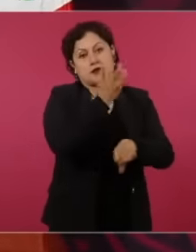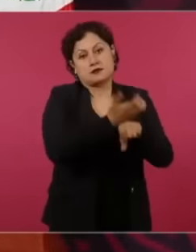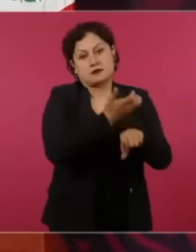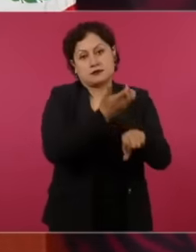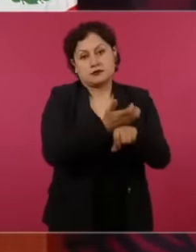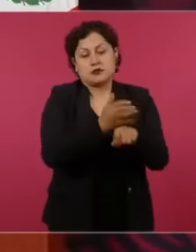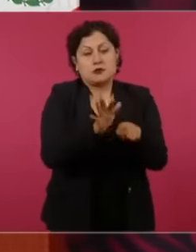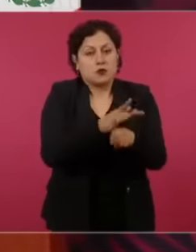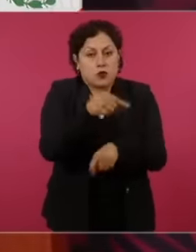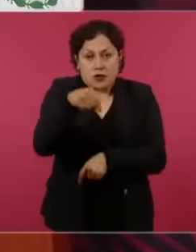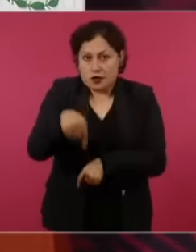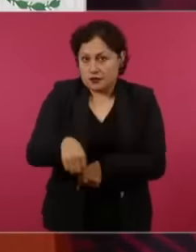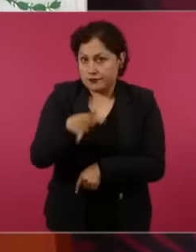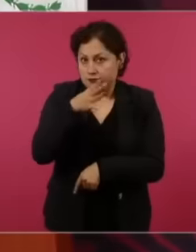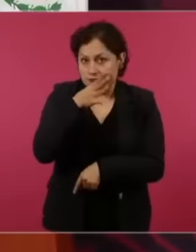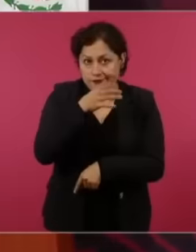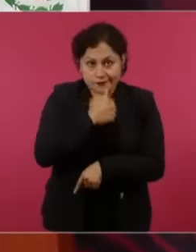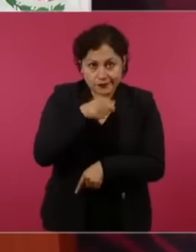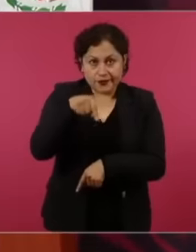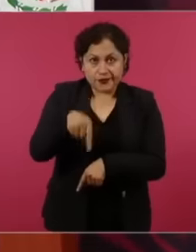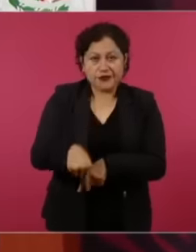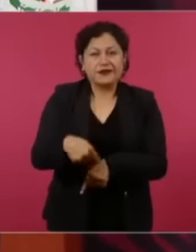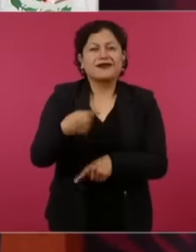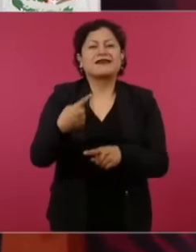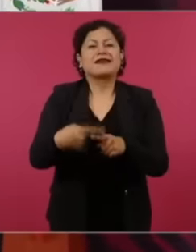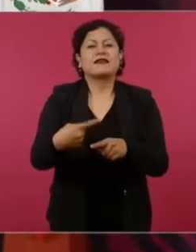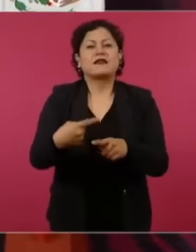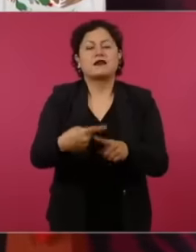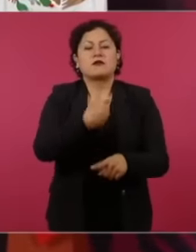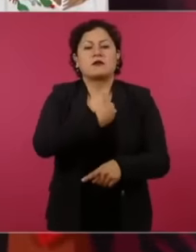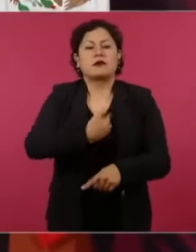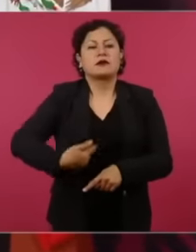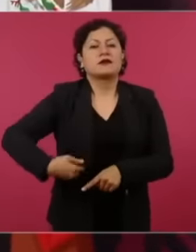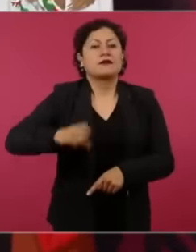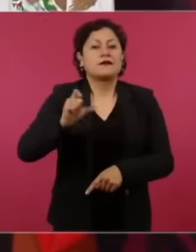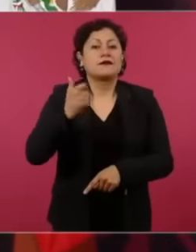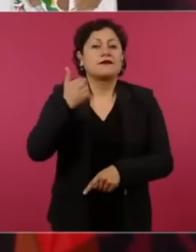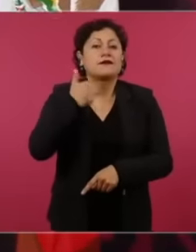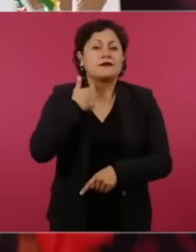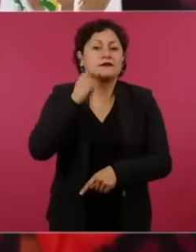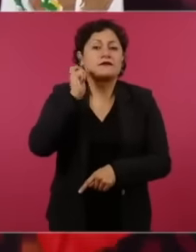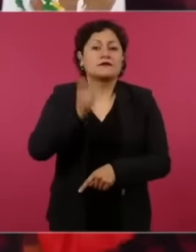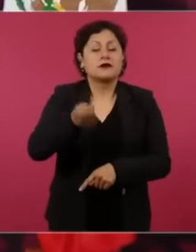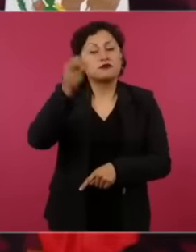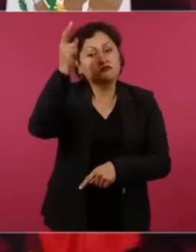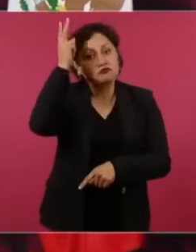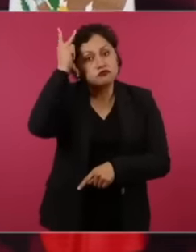in the time of Porfilio Díaz, it was the escape law and that's why they had to do it